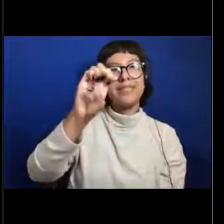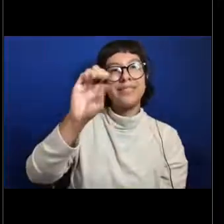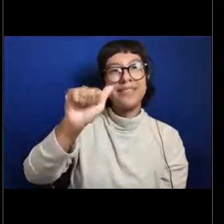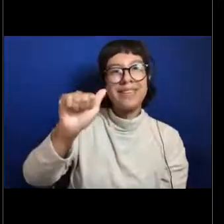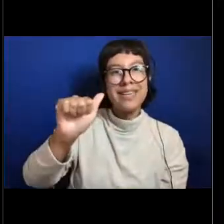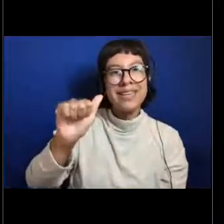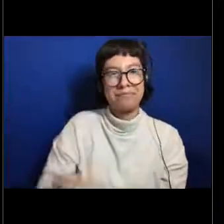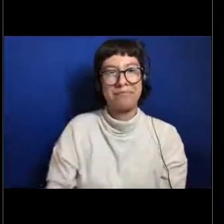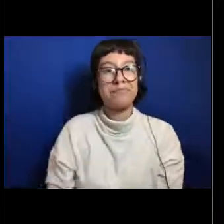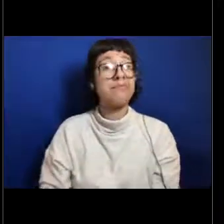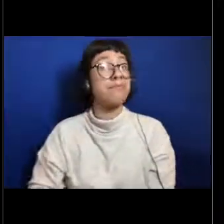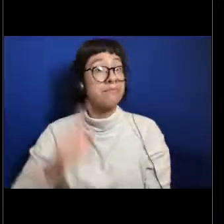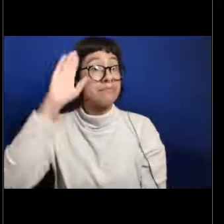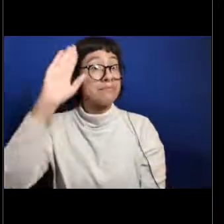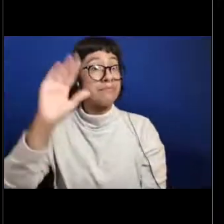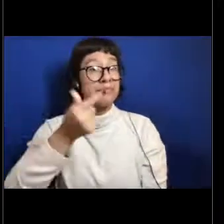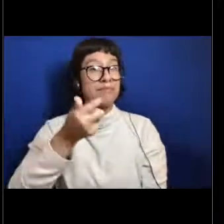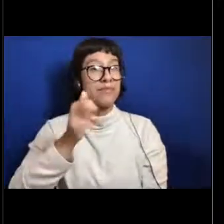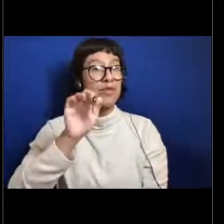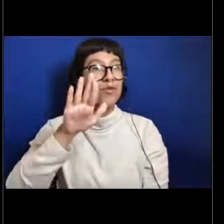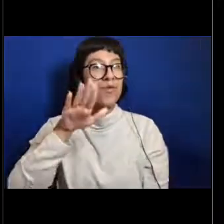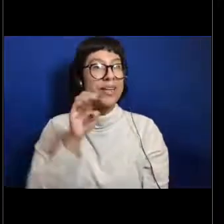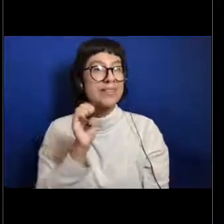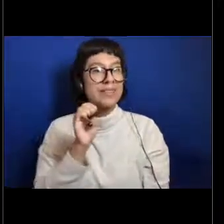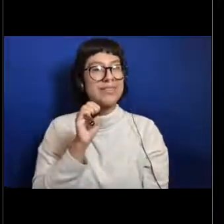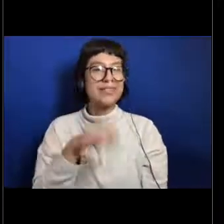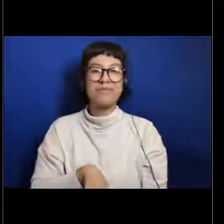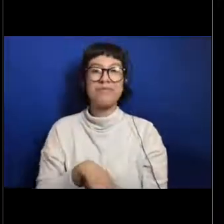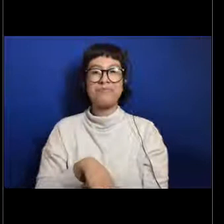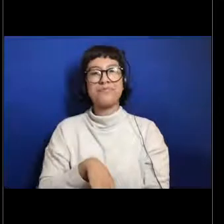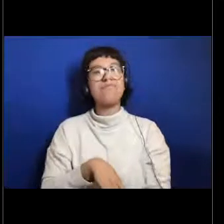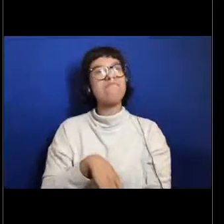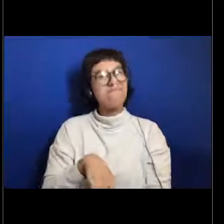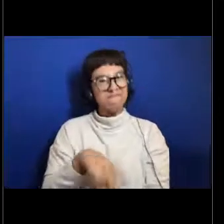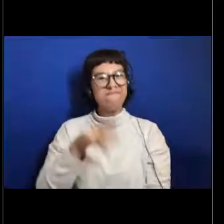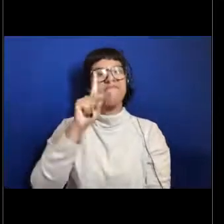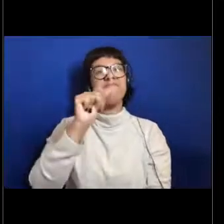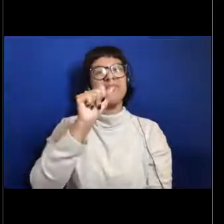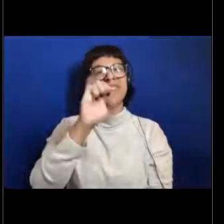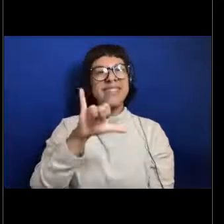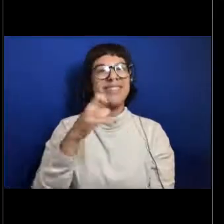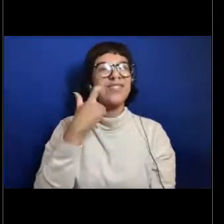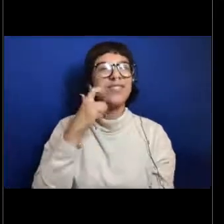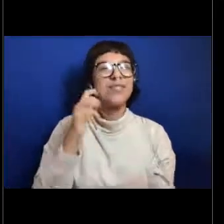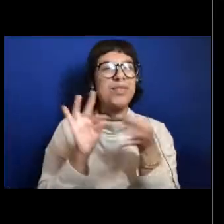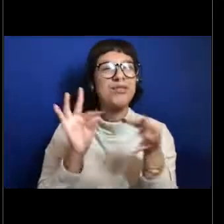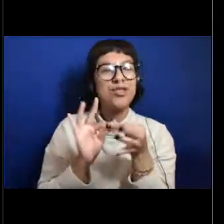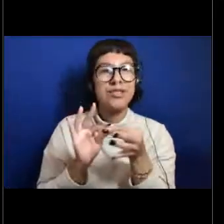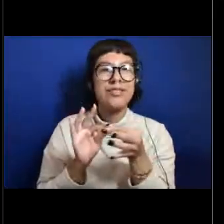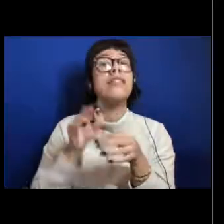[Grace] So this is Grace reporting from the chat box. And like Kasey just said, put in that chat box what you think of when you think